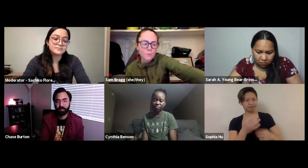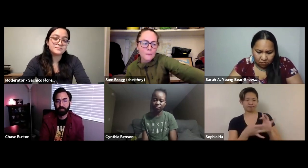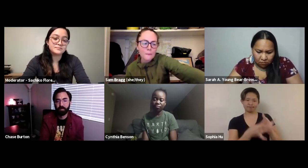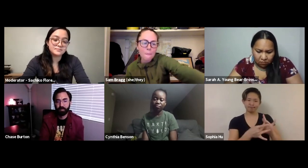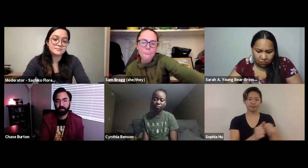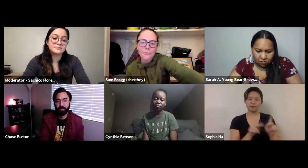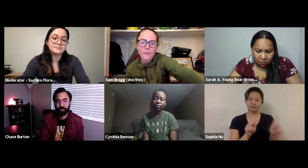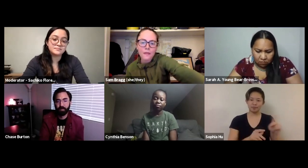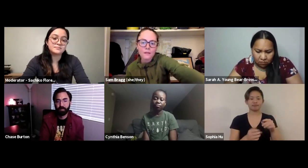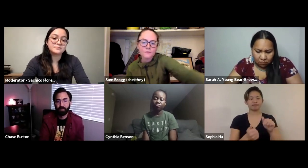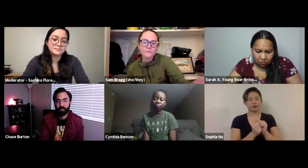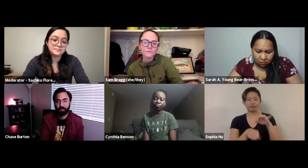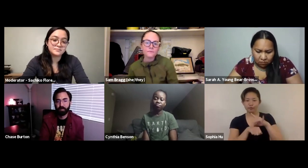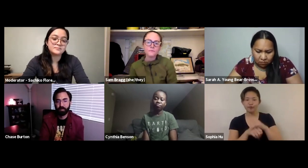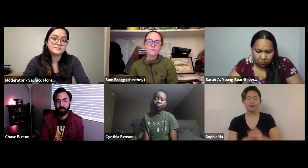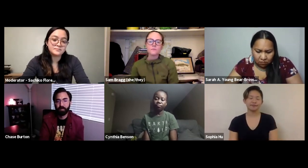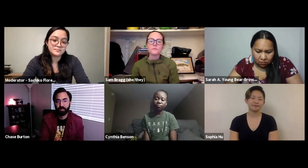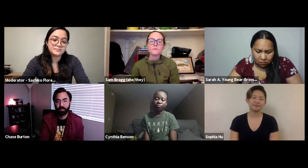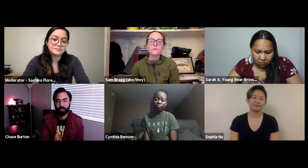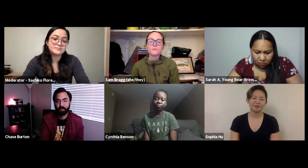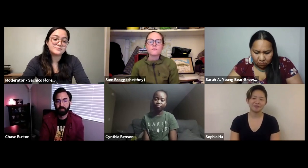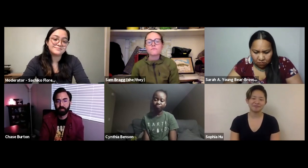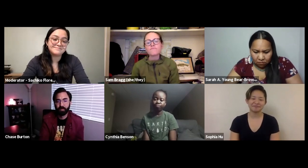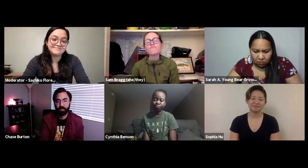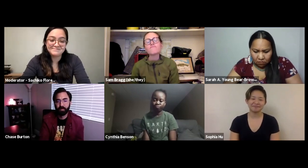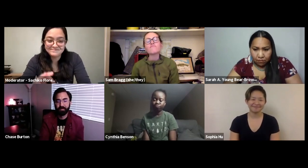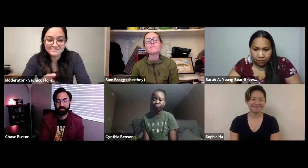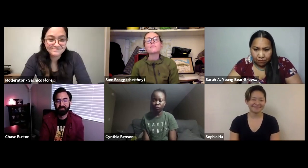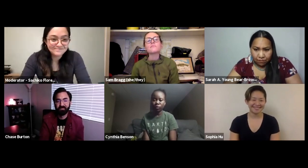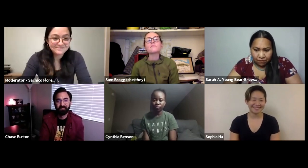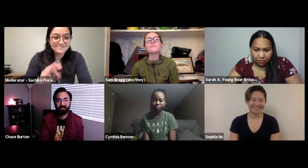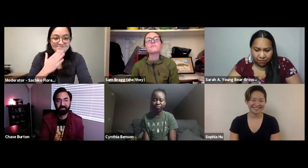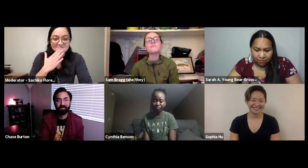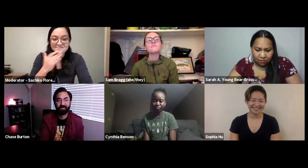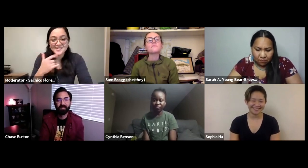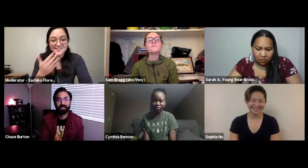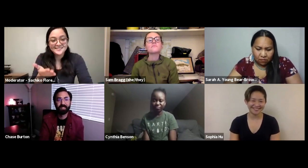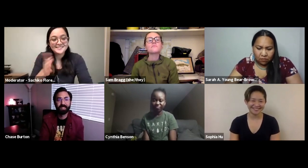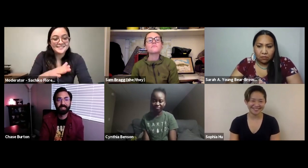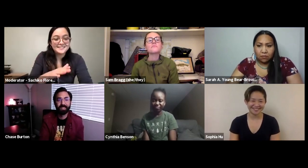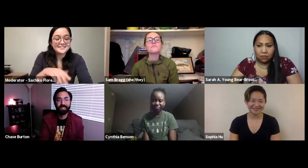earth and just to be able to have real in-depth good relationships with people.